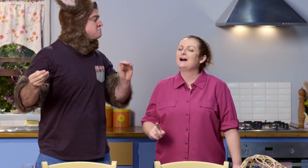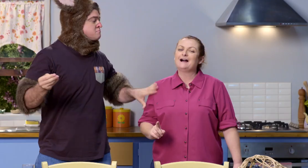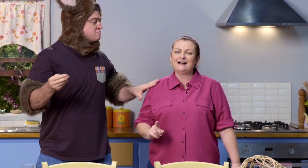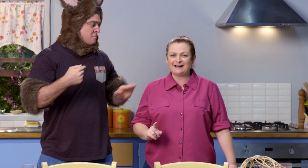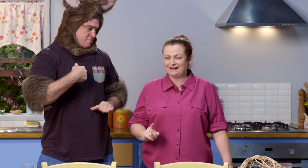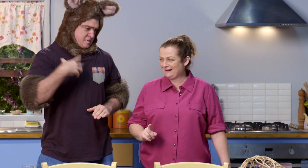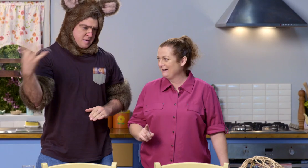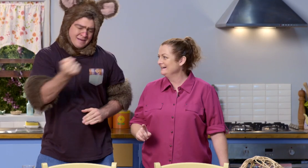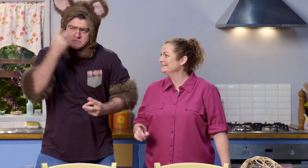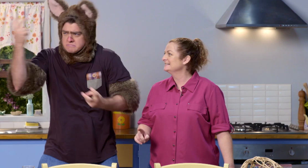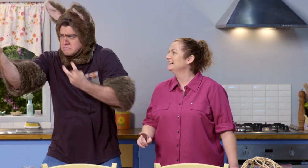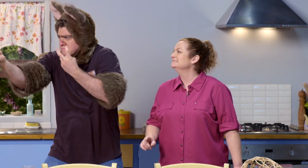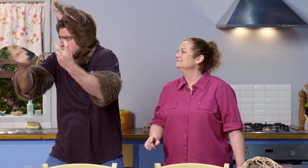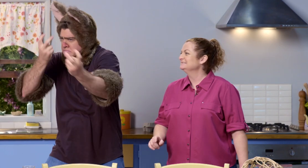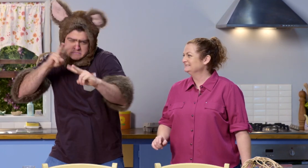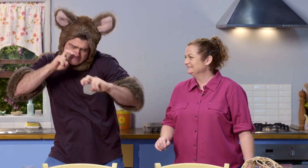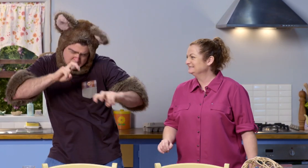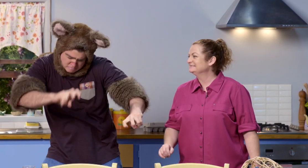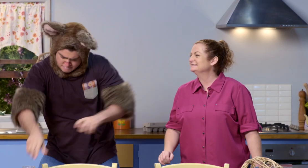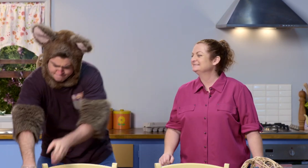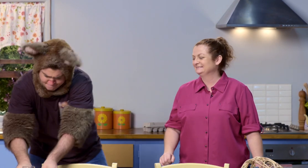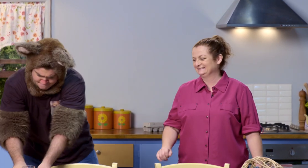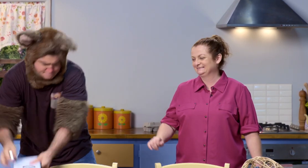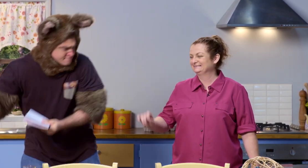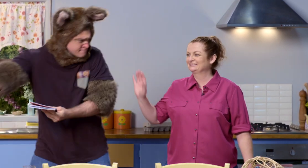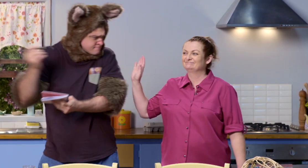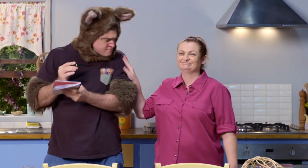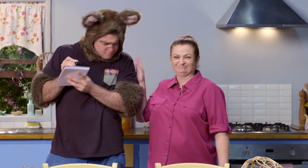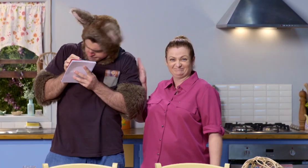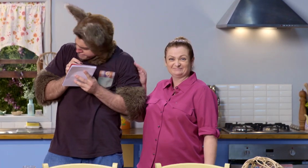I now have to investigate and find it. Hmm.